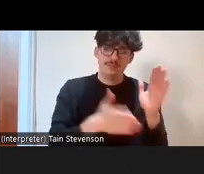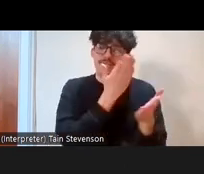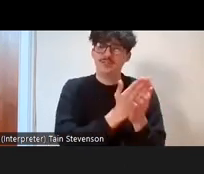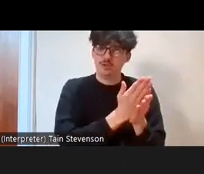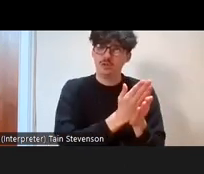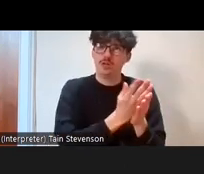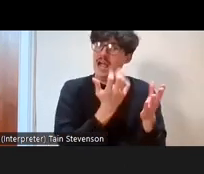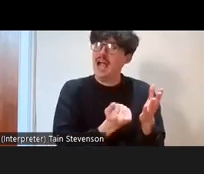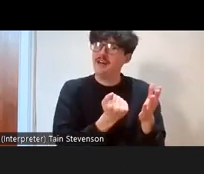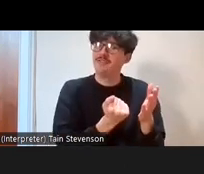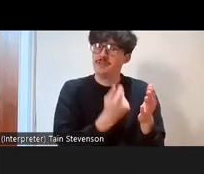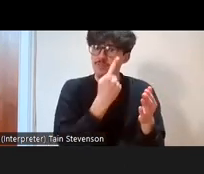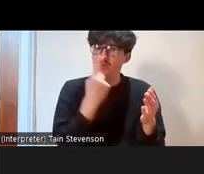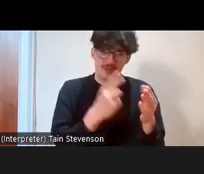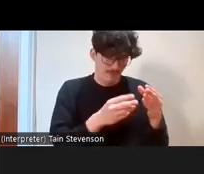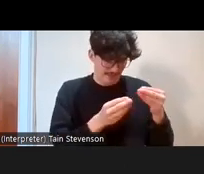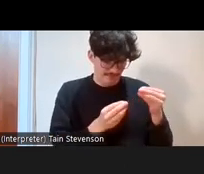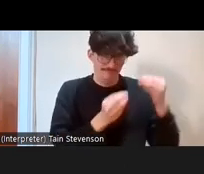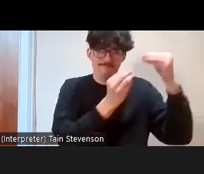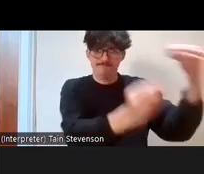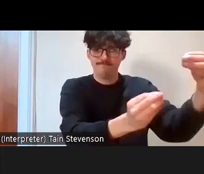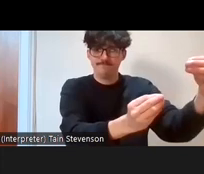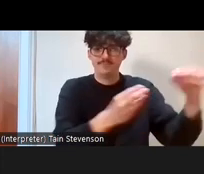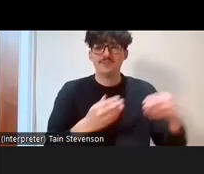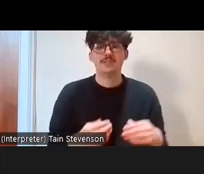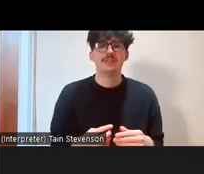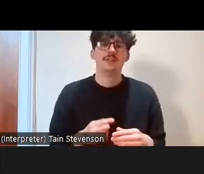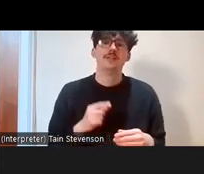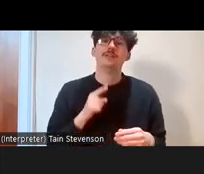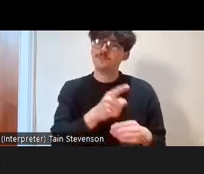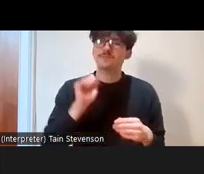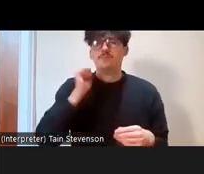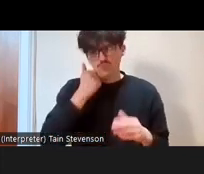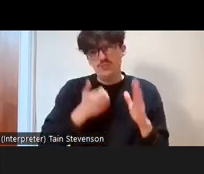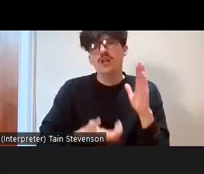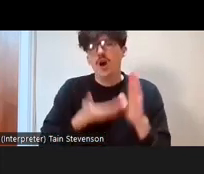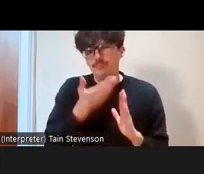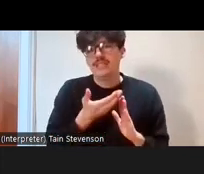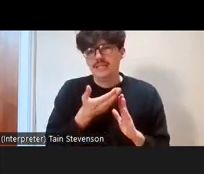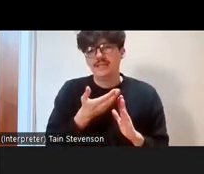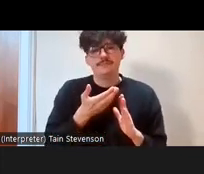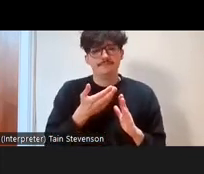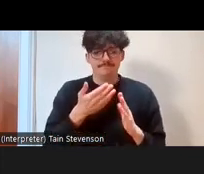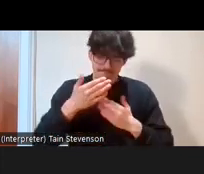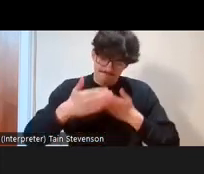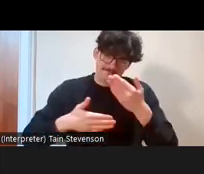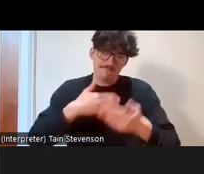and we think it's really critically important. We will be updating our publication and producing